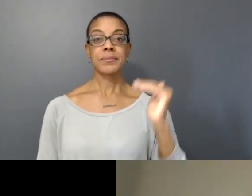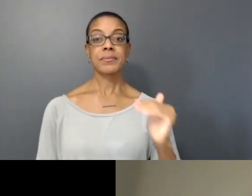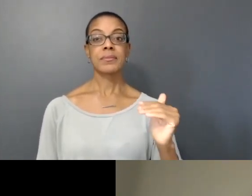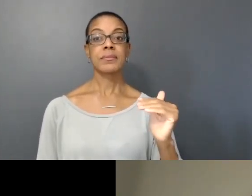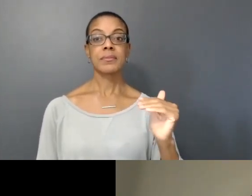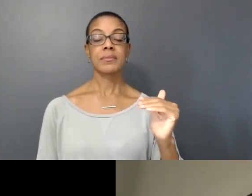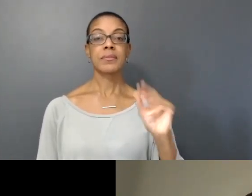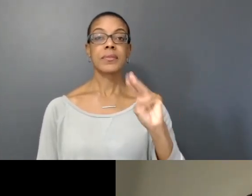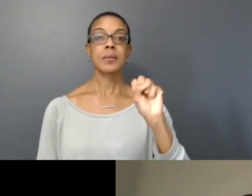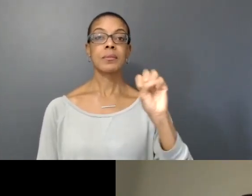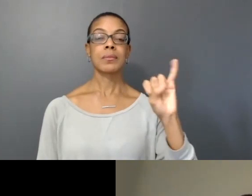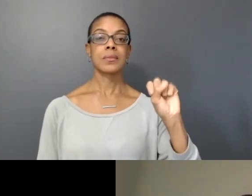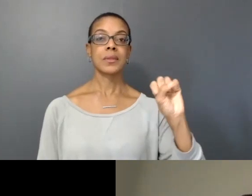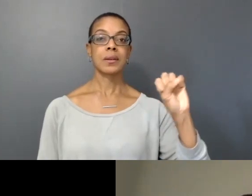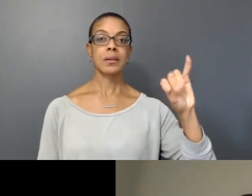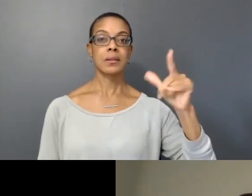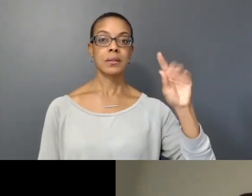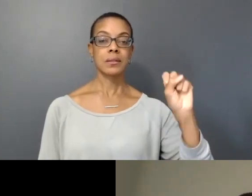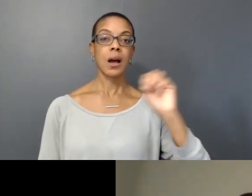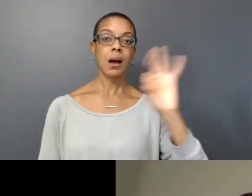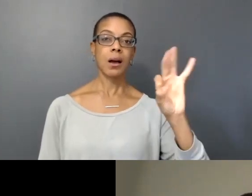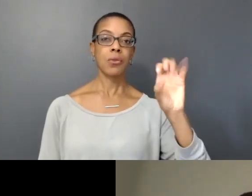and the Mississauga's of the Credit,